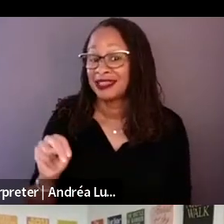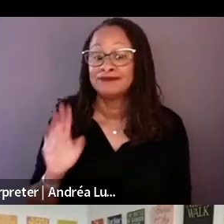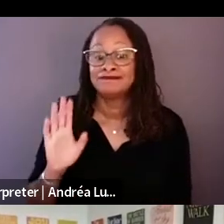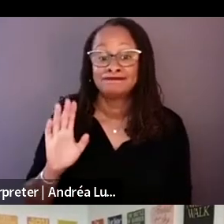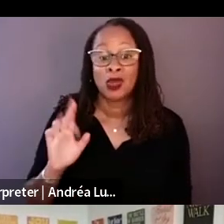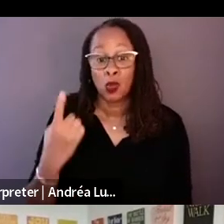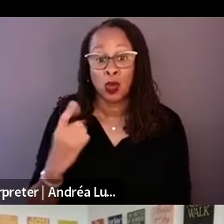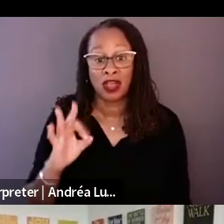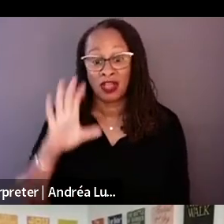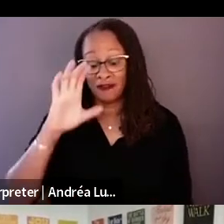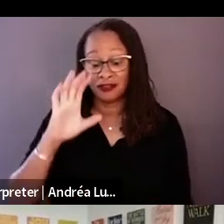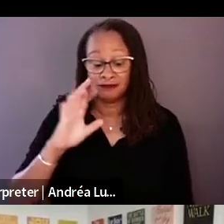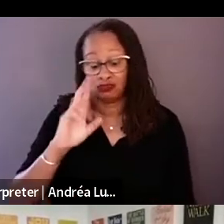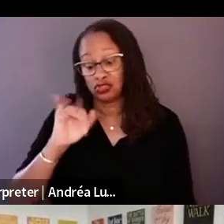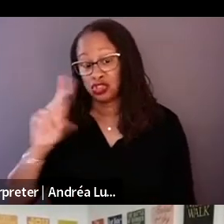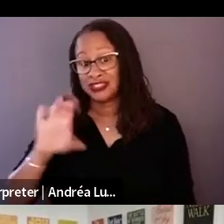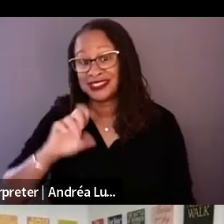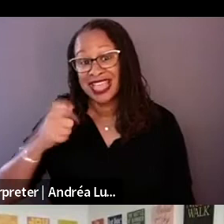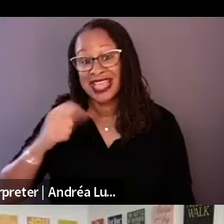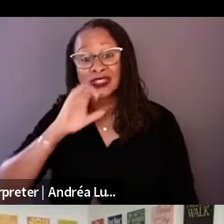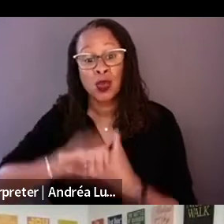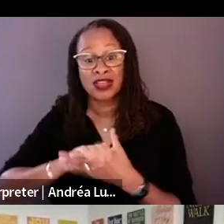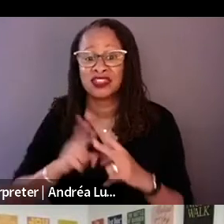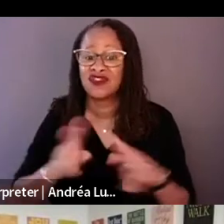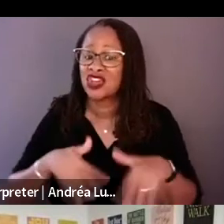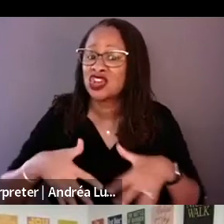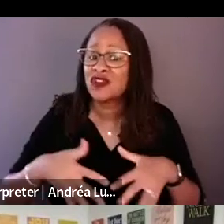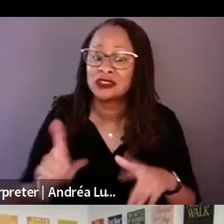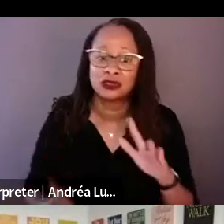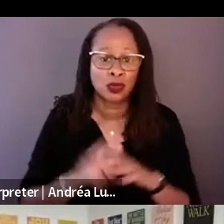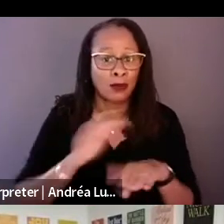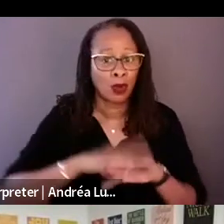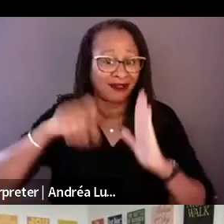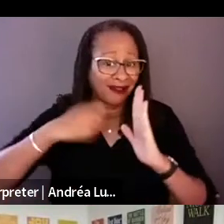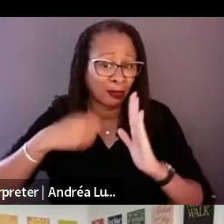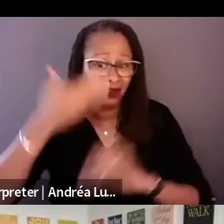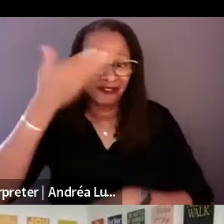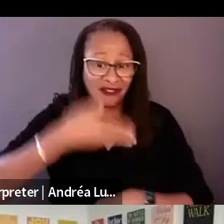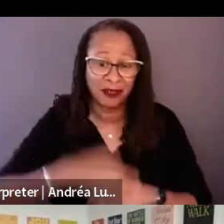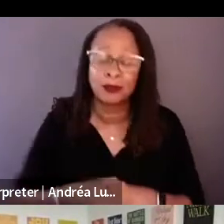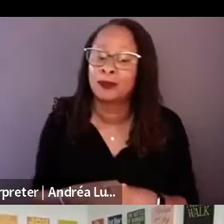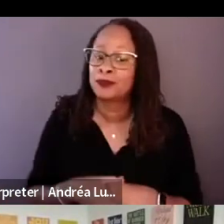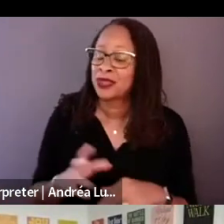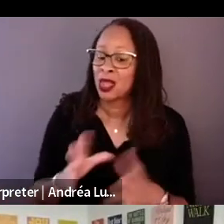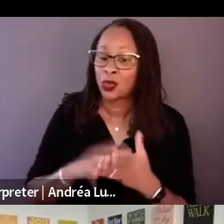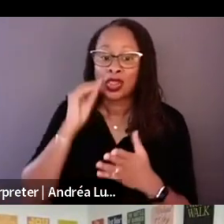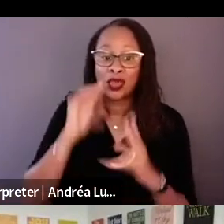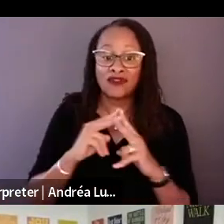camera. We learned and very interesting sort of trick here and the shout out to the executive producers as